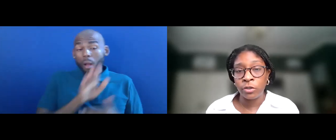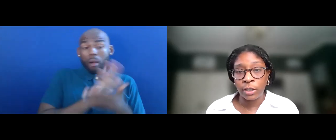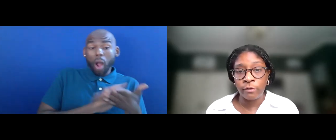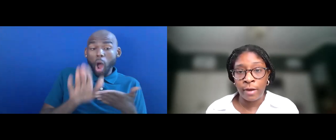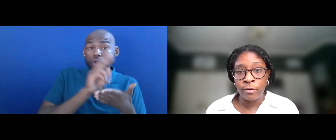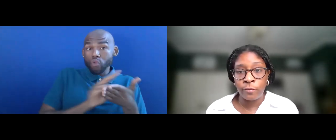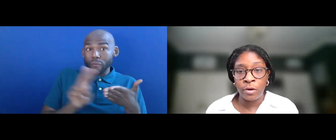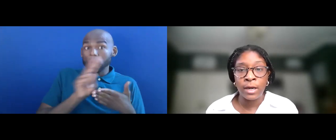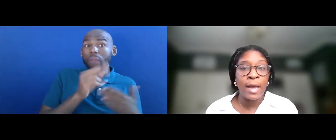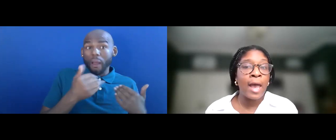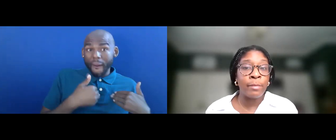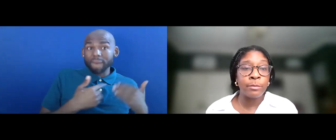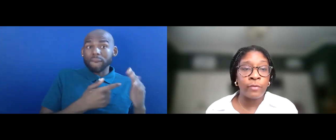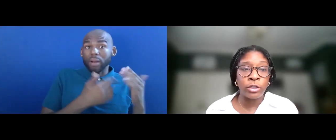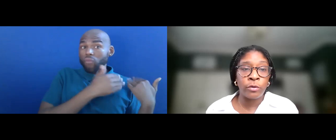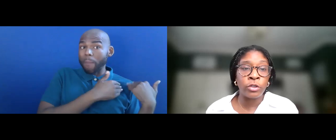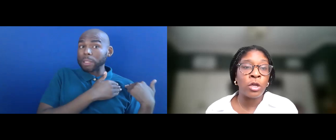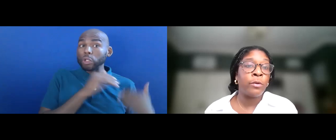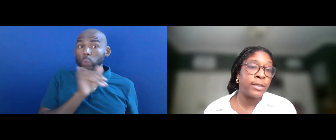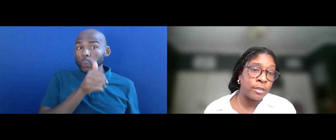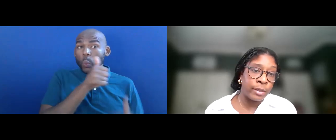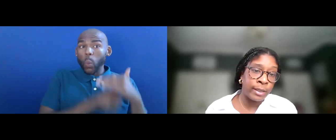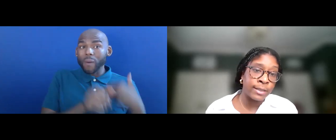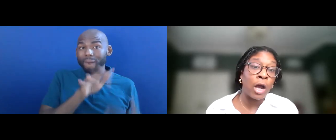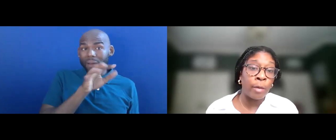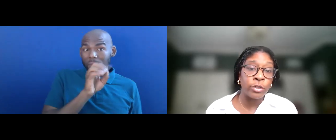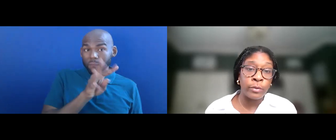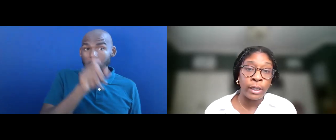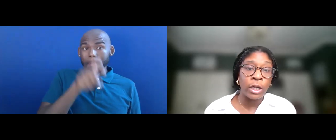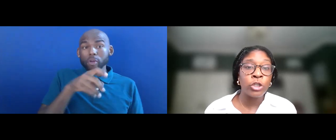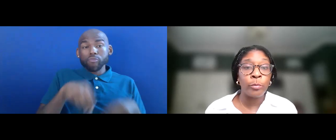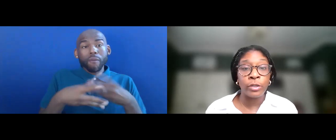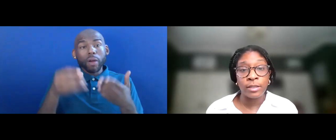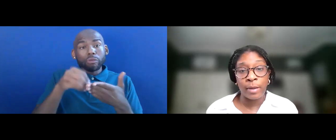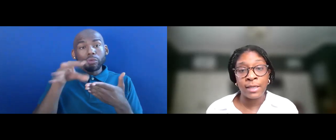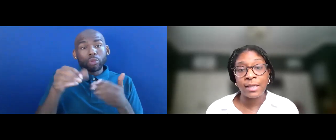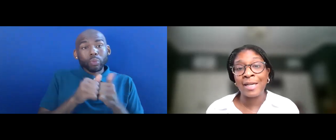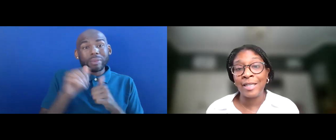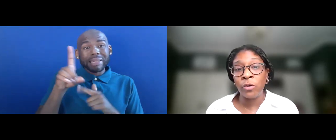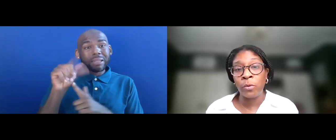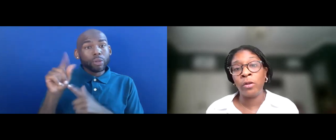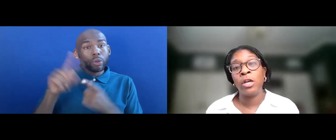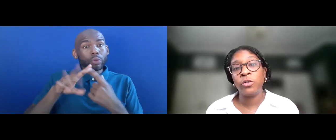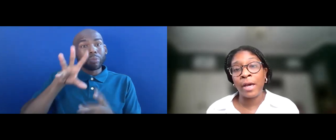SECTION 504 AND MUST PROVIDE STUDENTS WITH DISABILITIES AN OPPORTUNITY TO PARTICIPATE THAT THIS EQUAL TO THAT OF